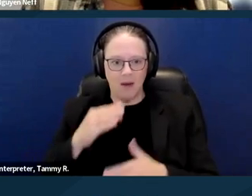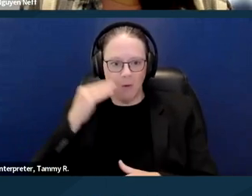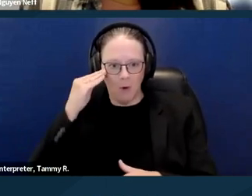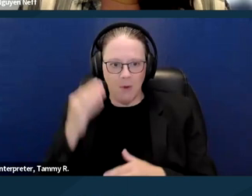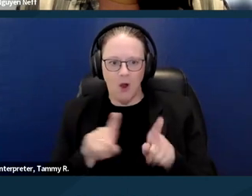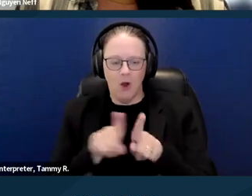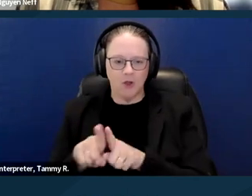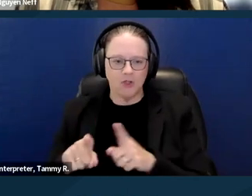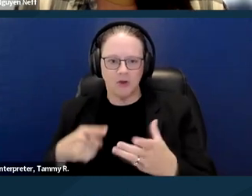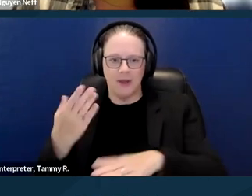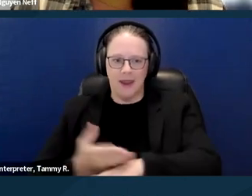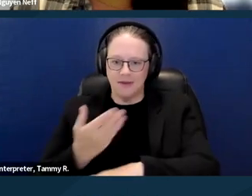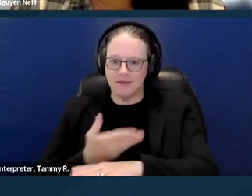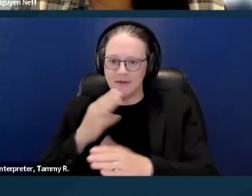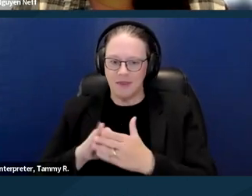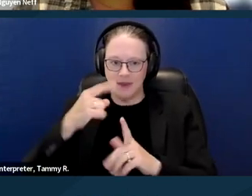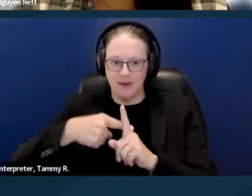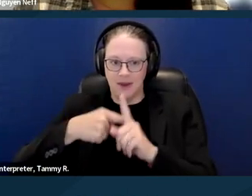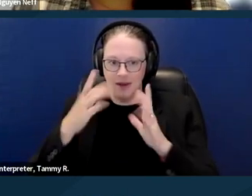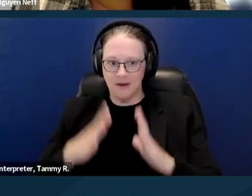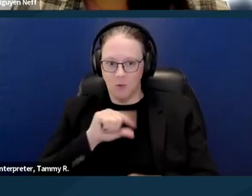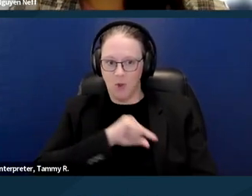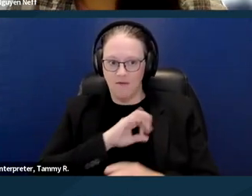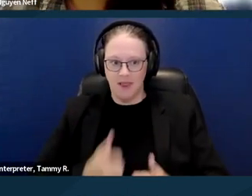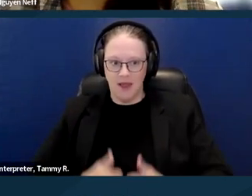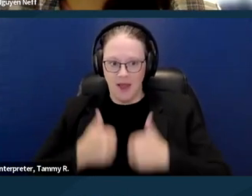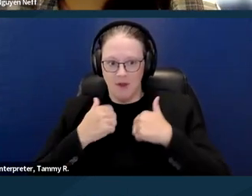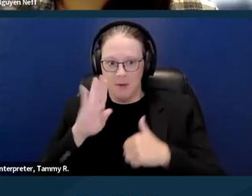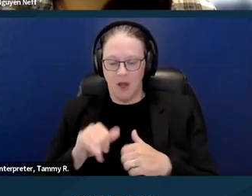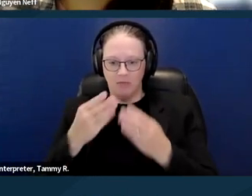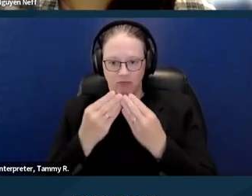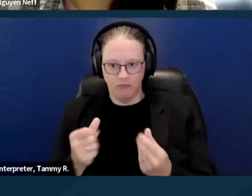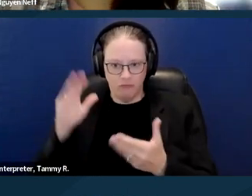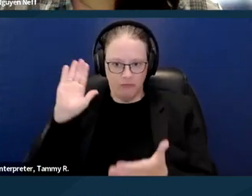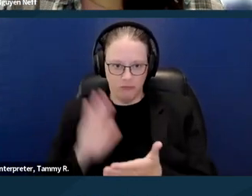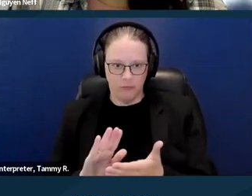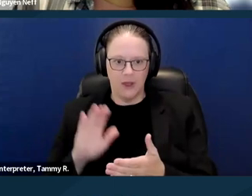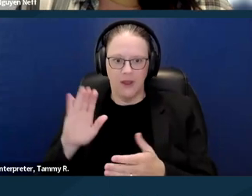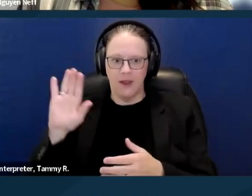and a change in policy that would enable the tenant to satisfy requirements of the tenancy